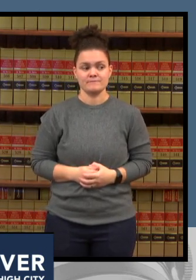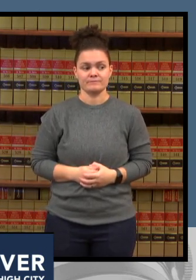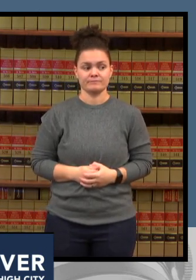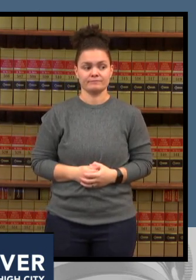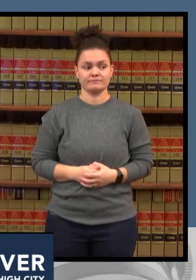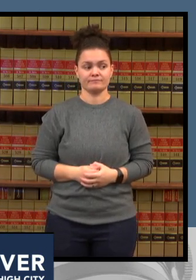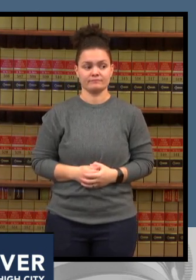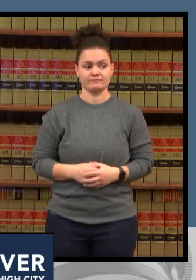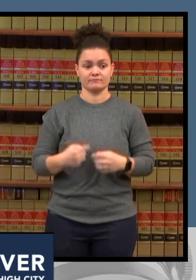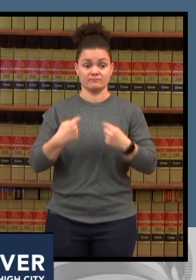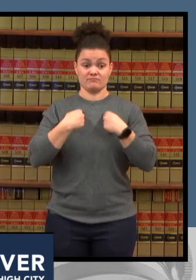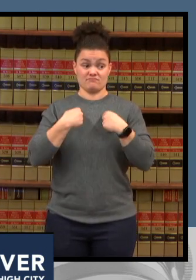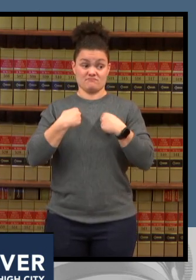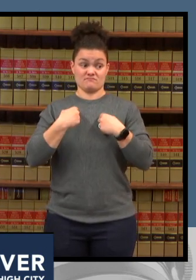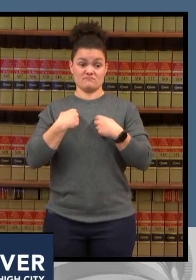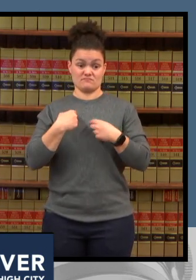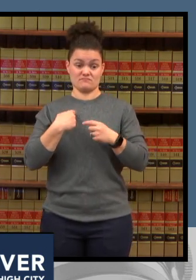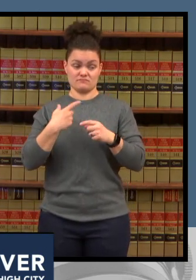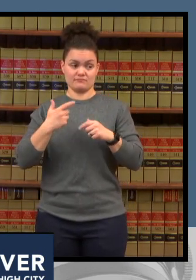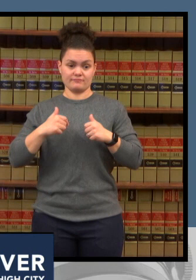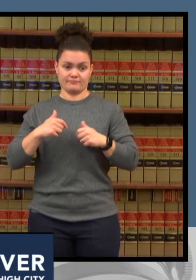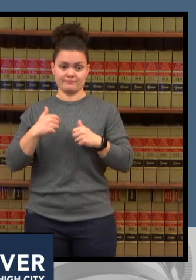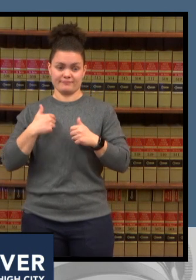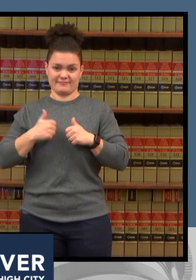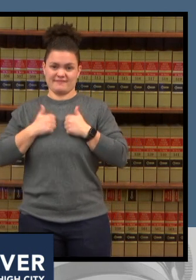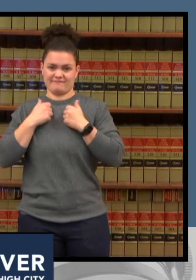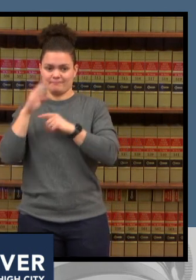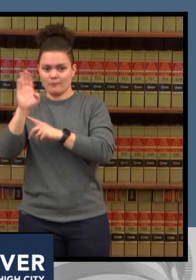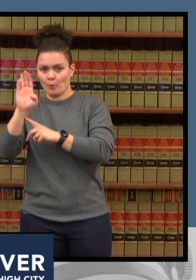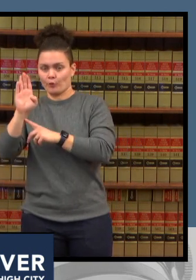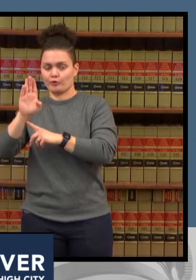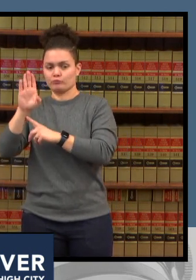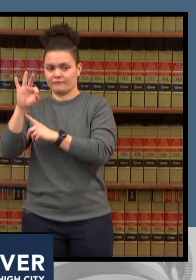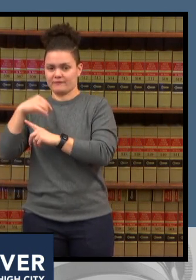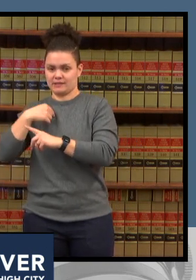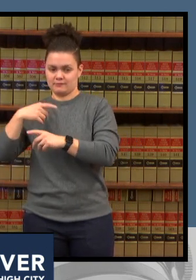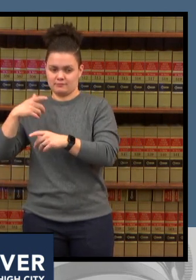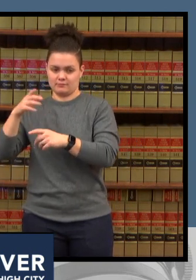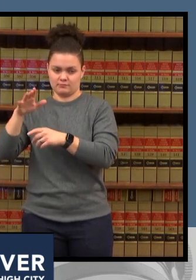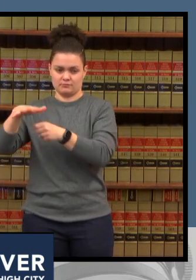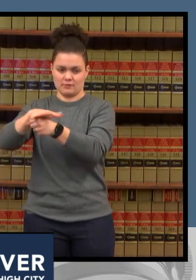with both the state and with the ceos from those hospital systems but i think we should